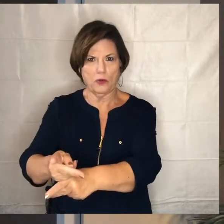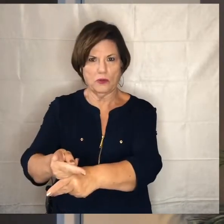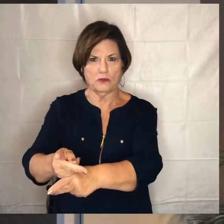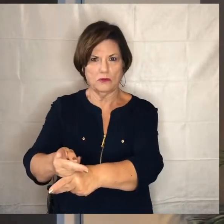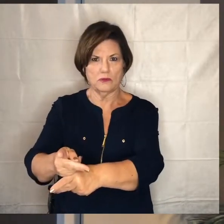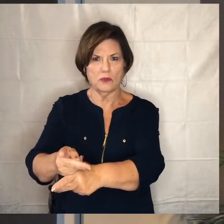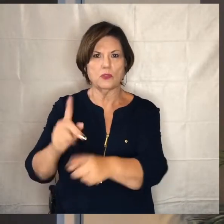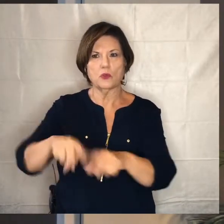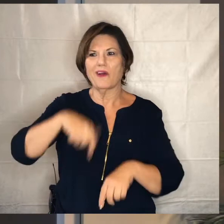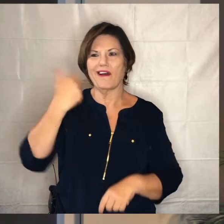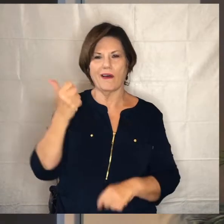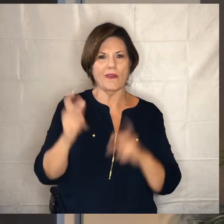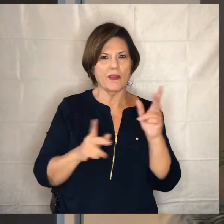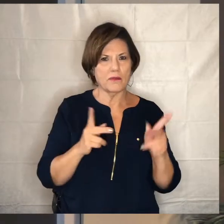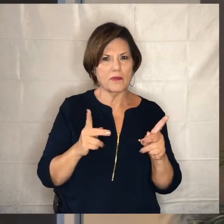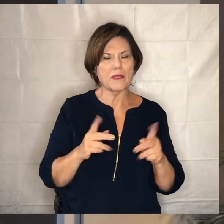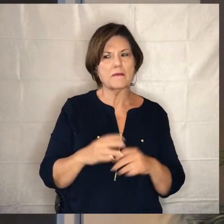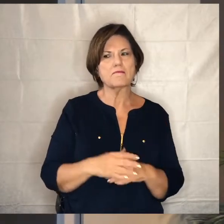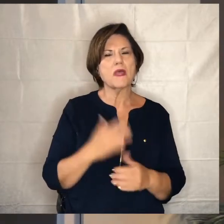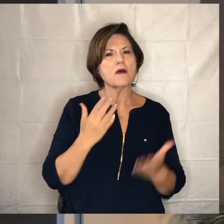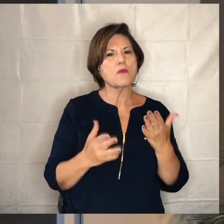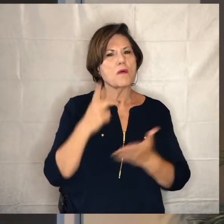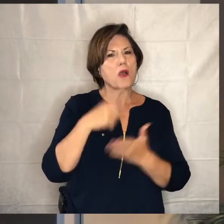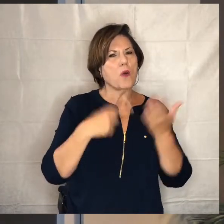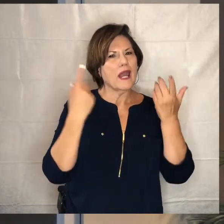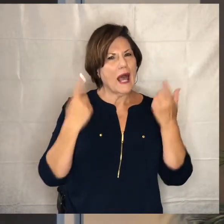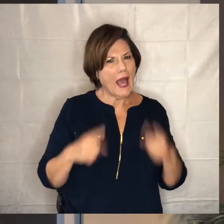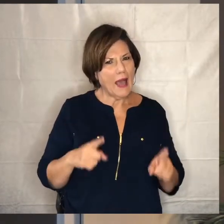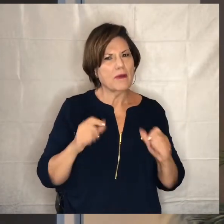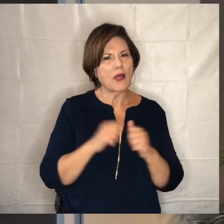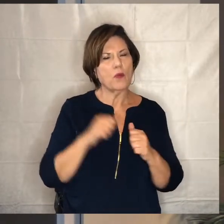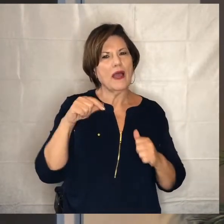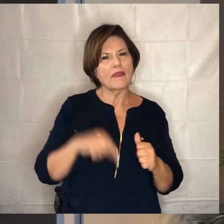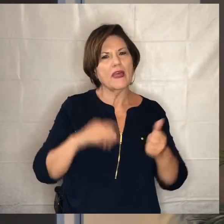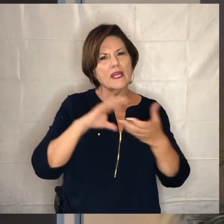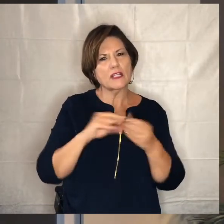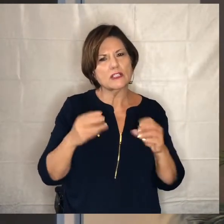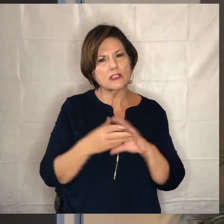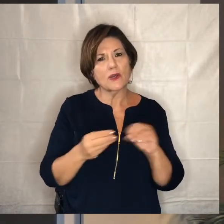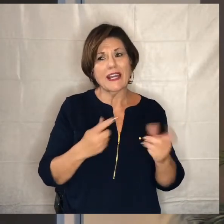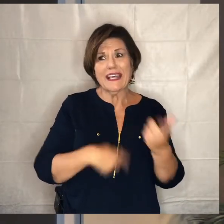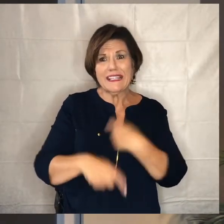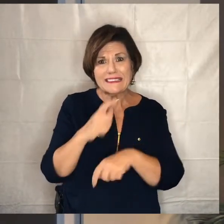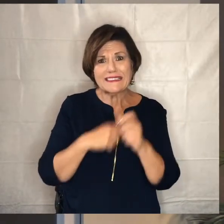so probably what's taking place within the context of this story is that rather than saying